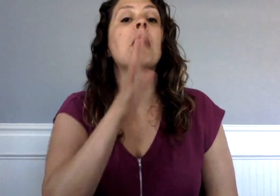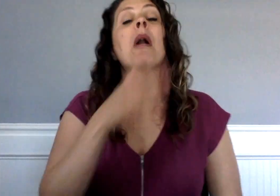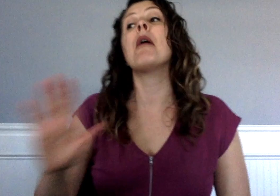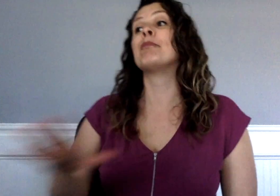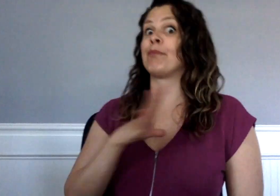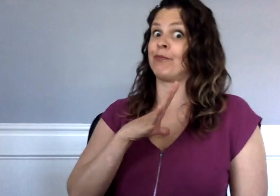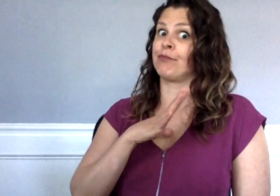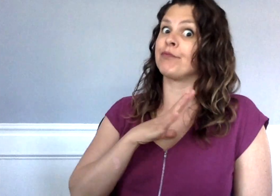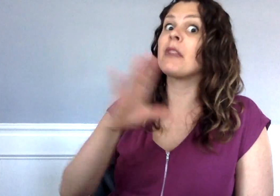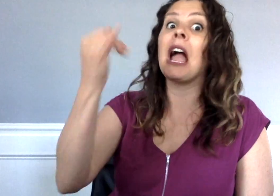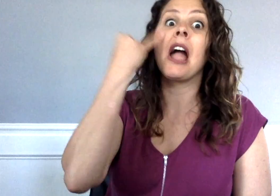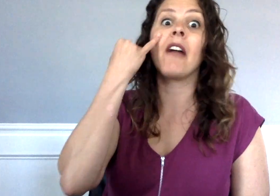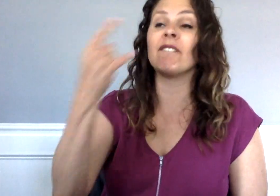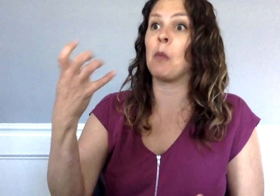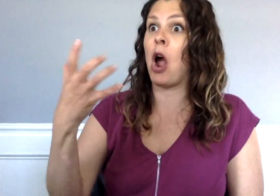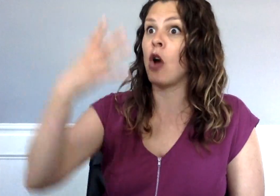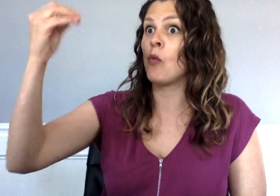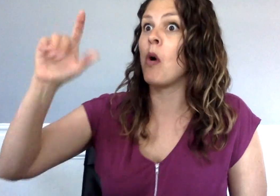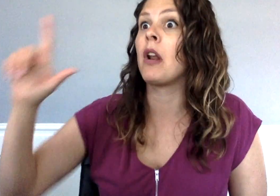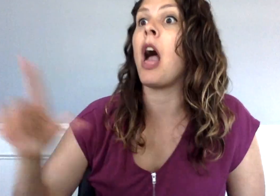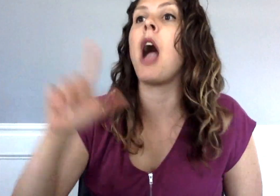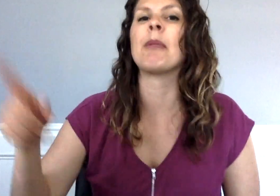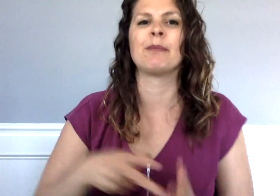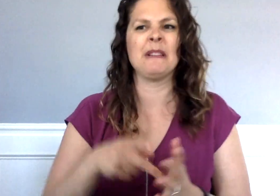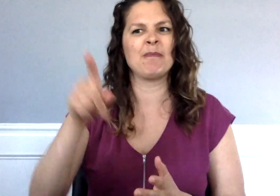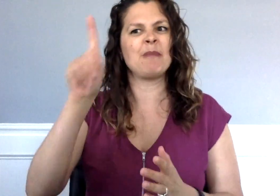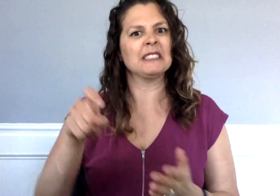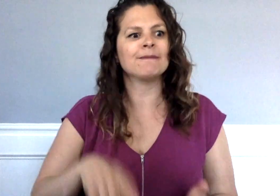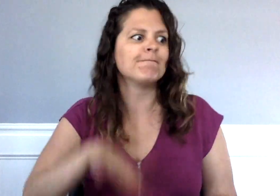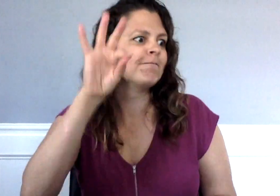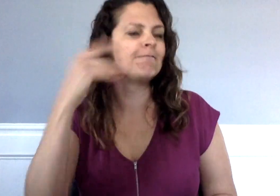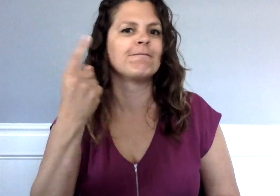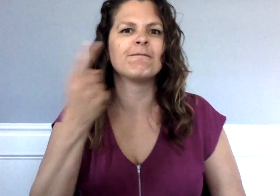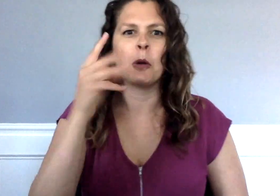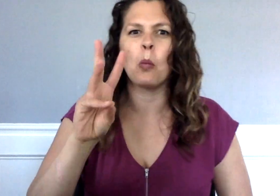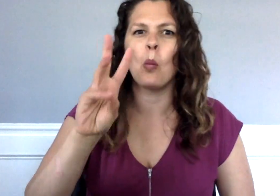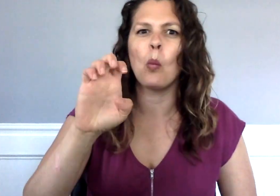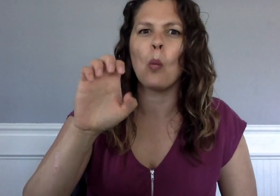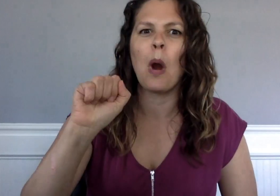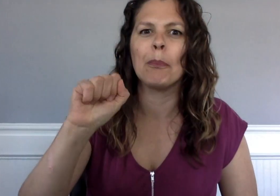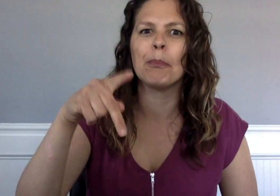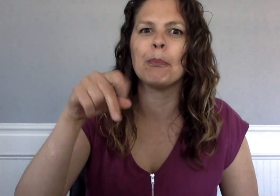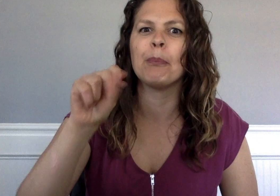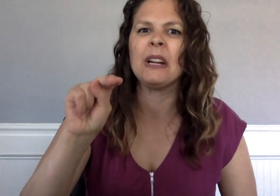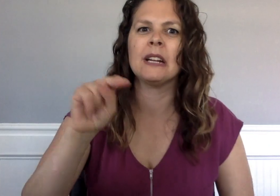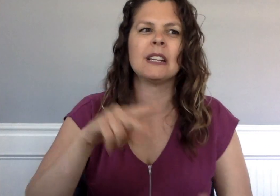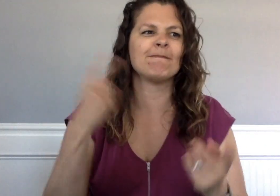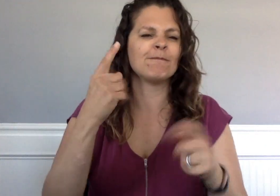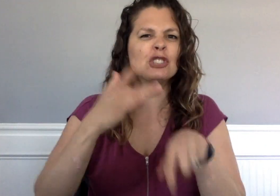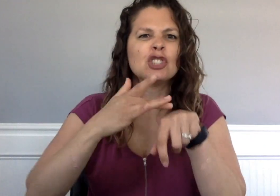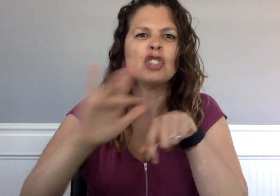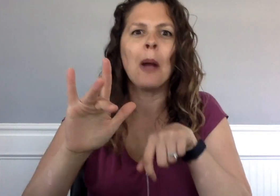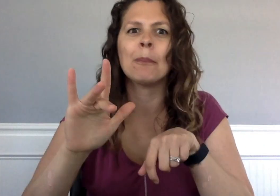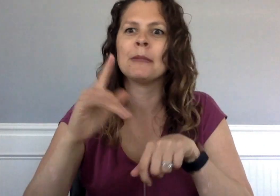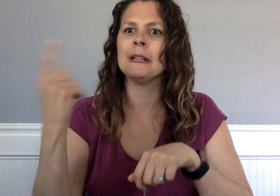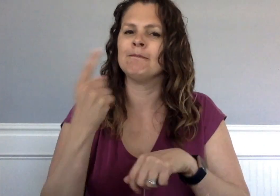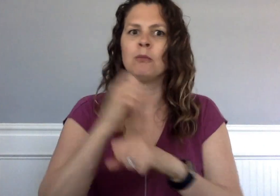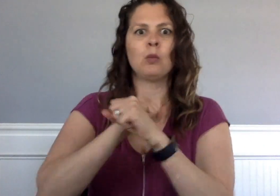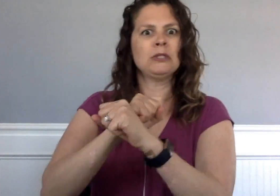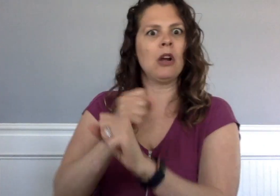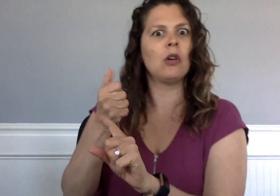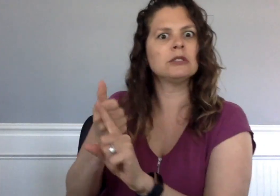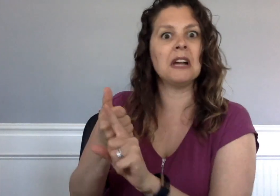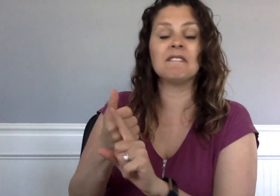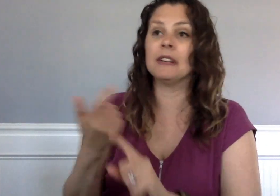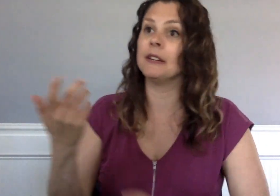“Fine then, if you go out, take a weapon. Something sharp to protect yourself,” Grandma Tickler advised,